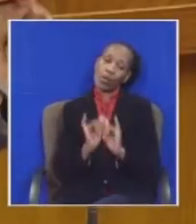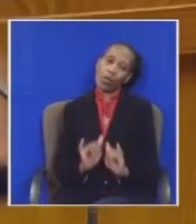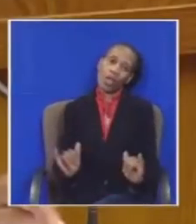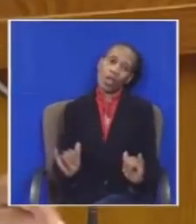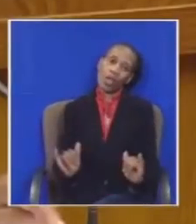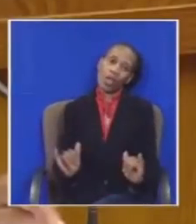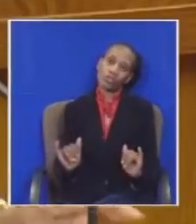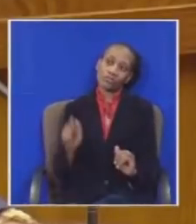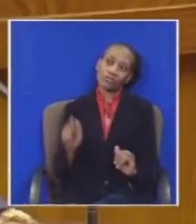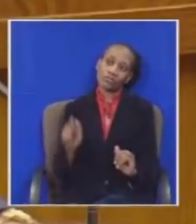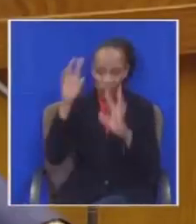judgment